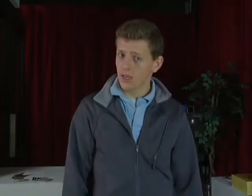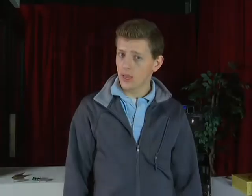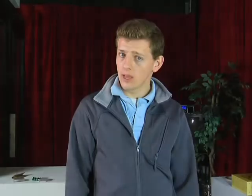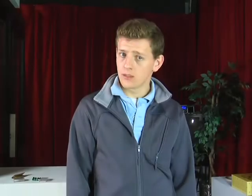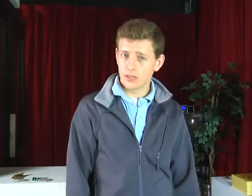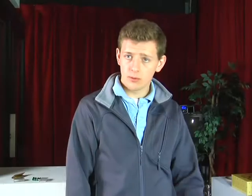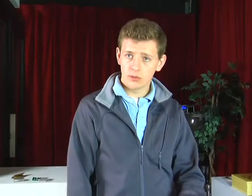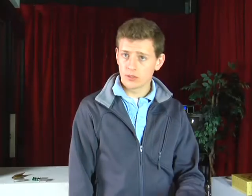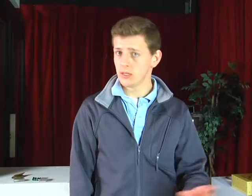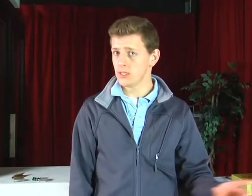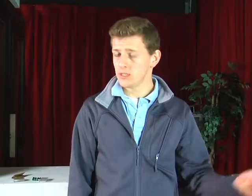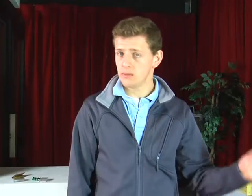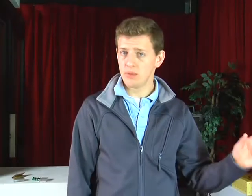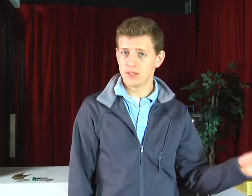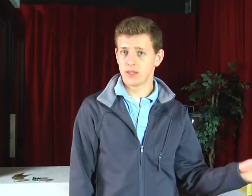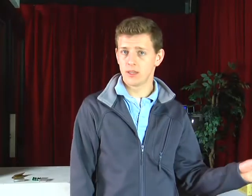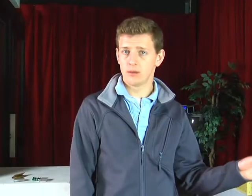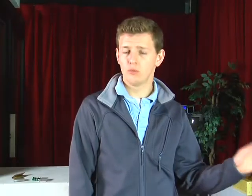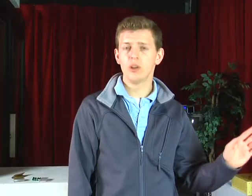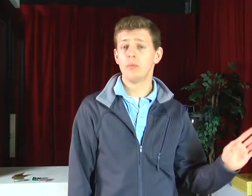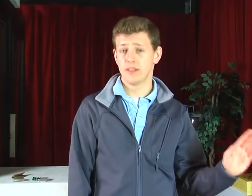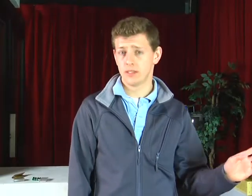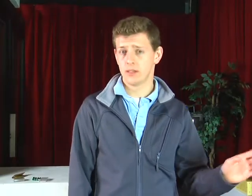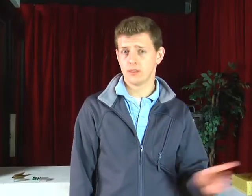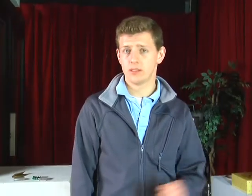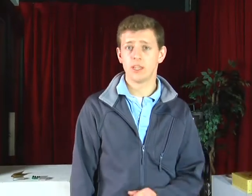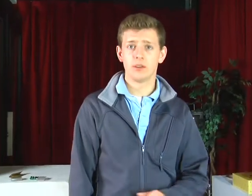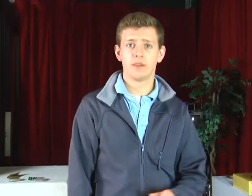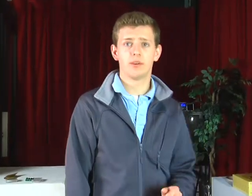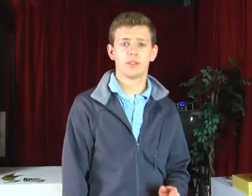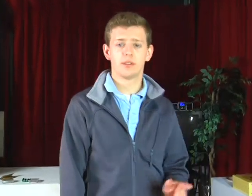And today we're learning easy, basic, real basic things to say to a deaf person in their